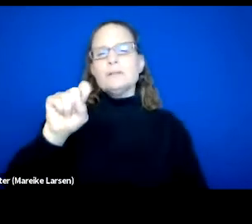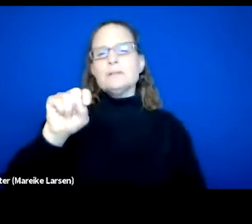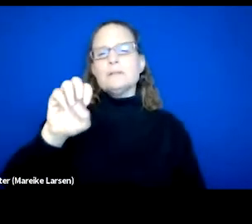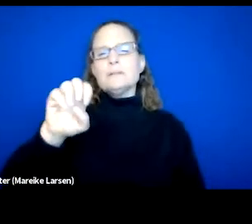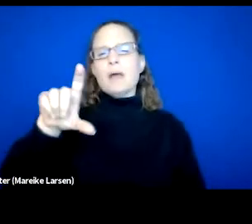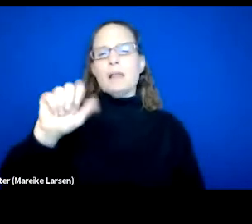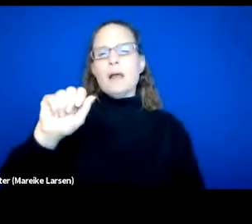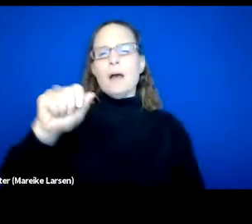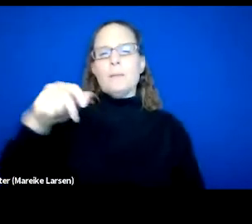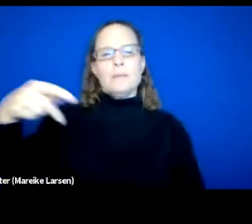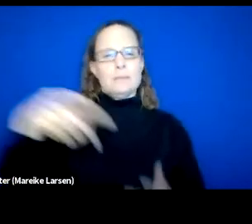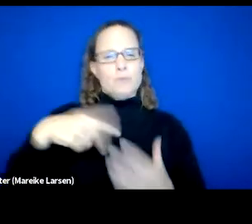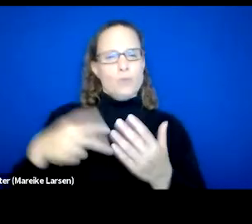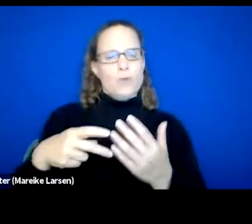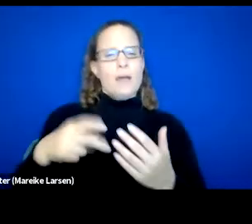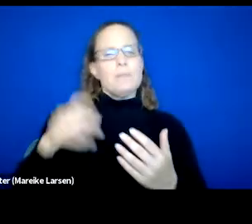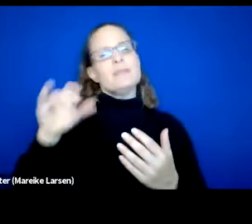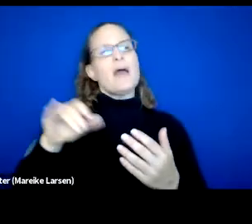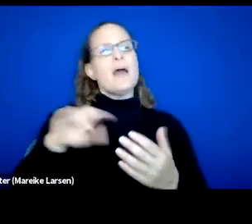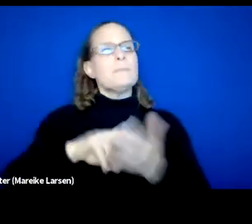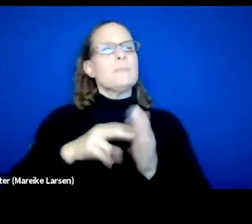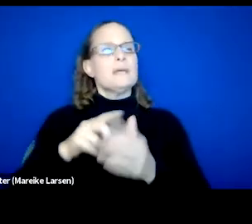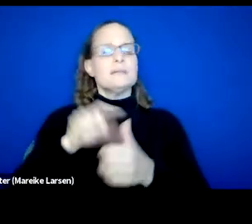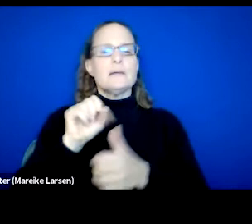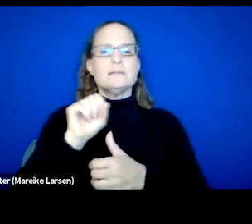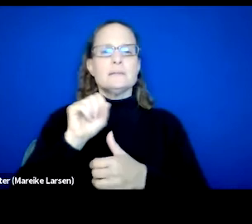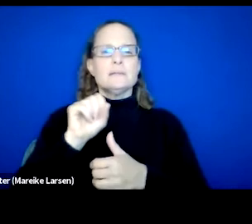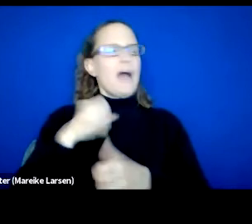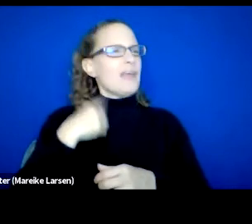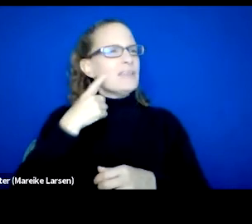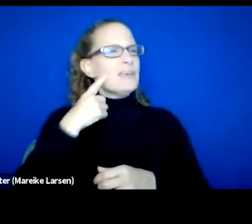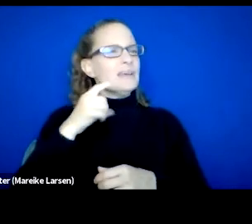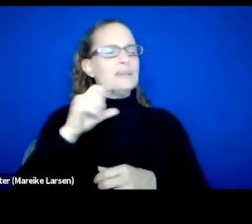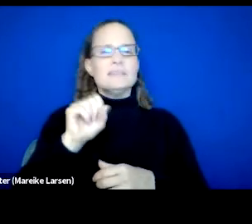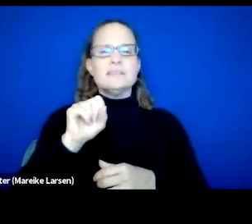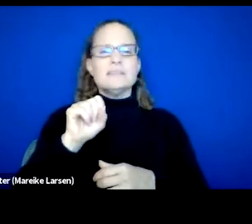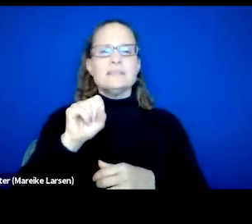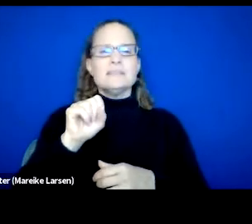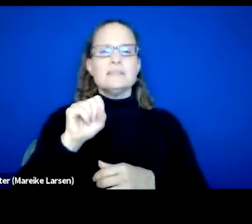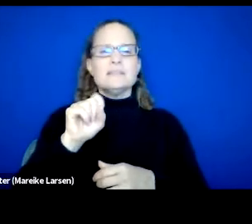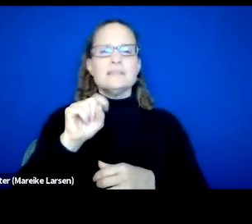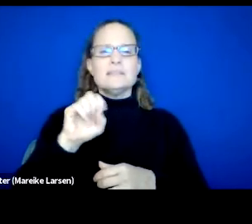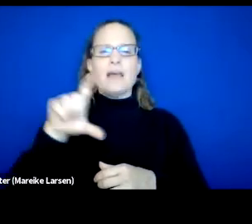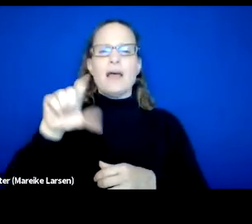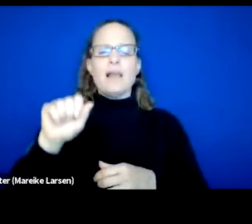which is, it stands for, I think the Stella Performance module.